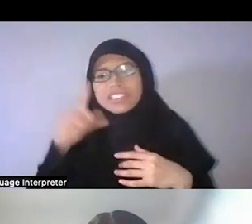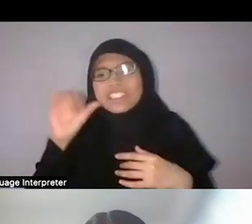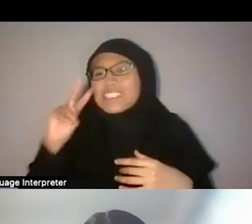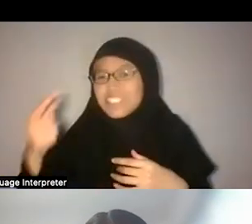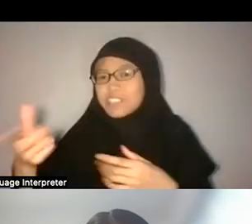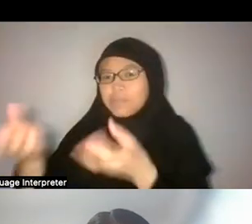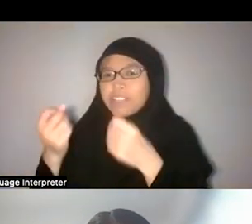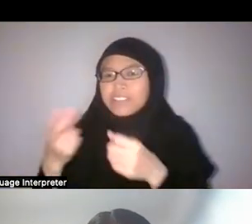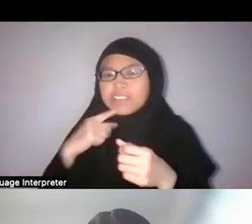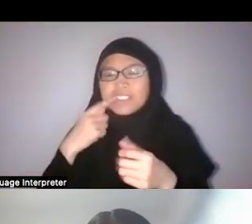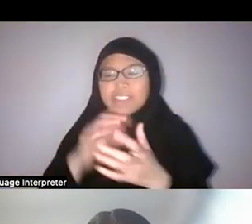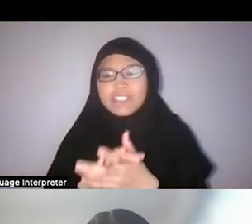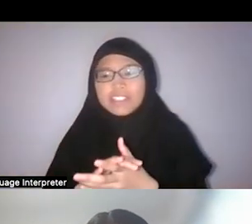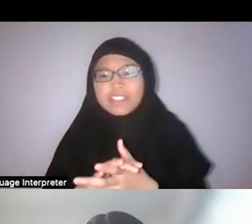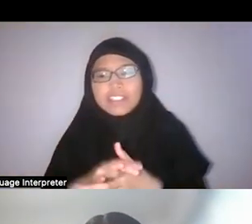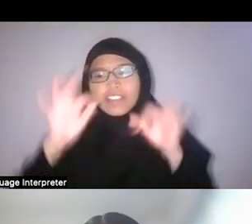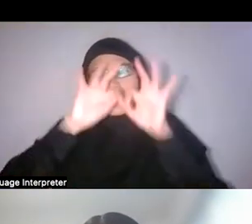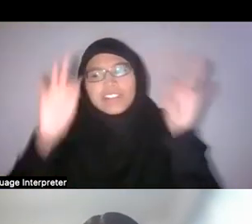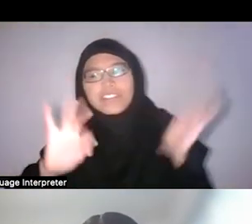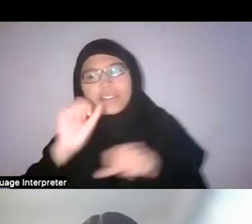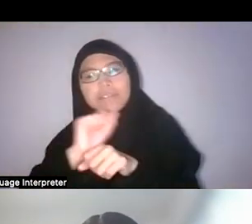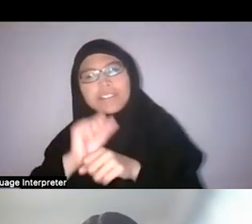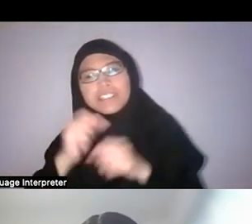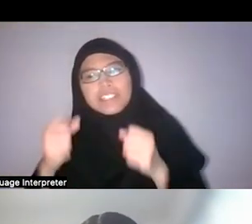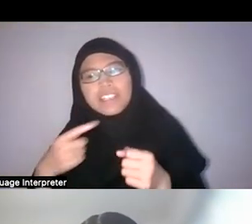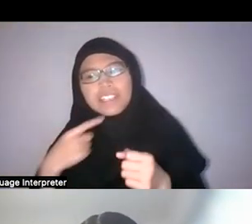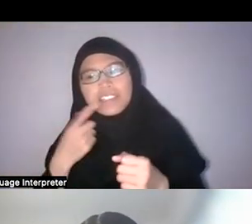Khairulddin: Sorry, can you...